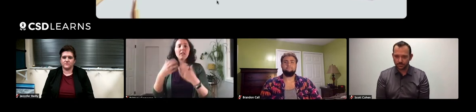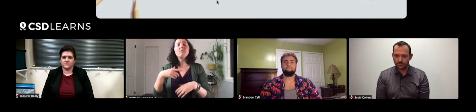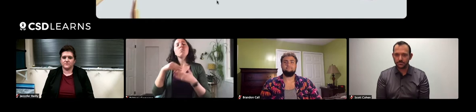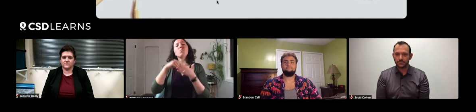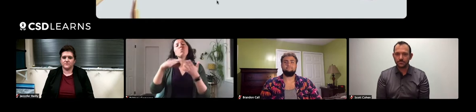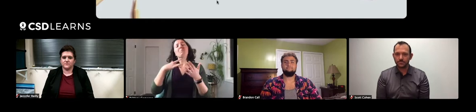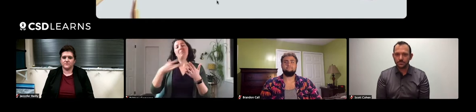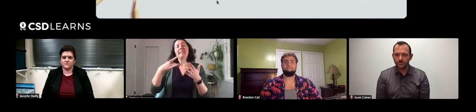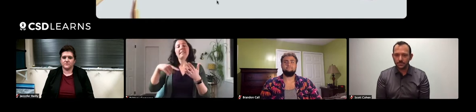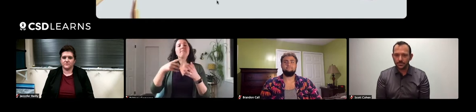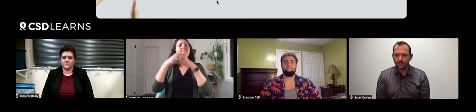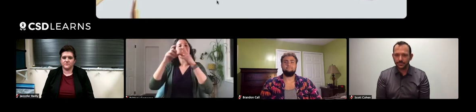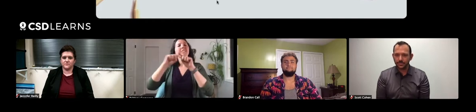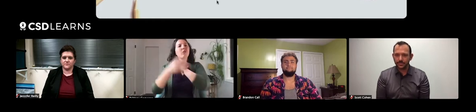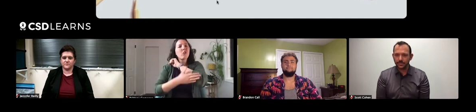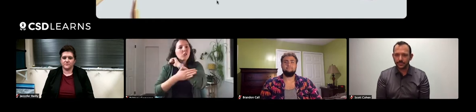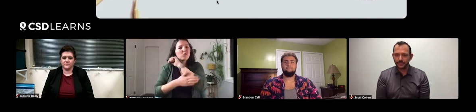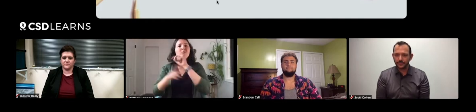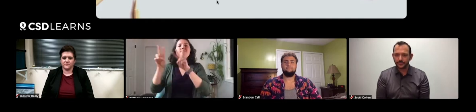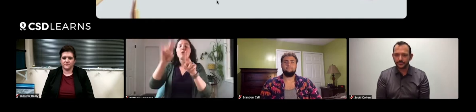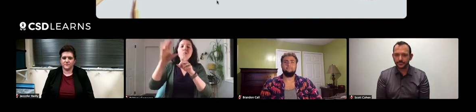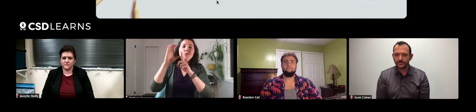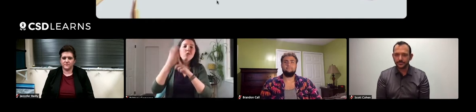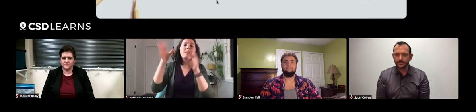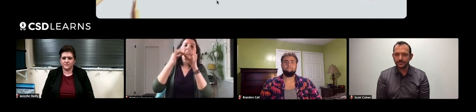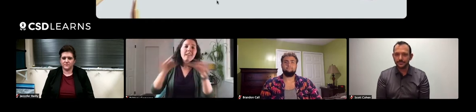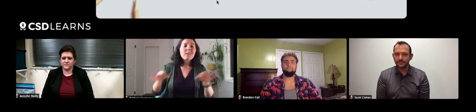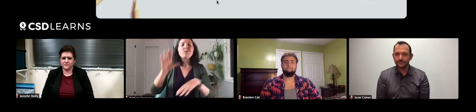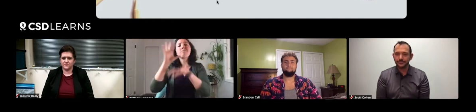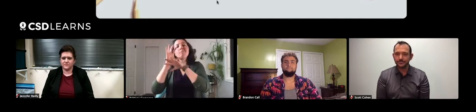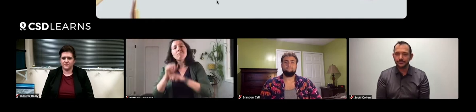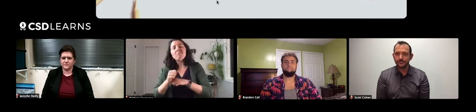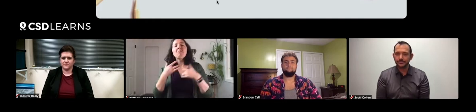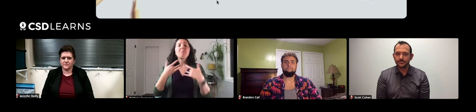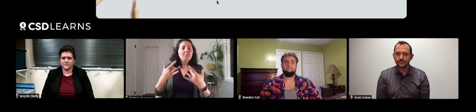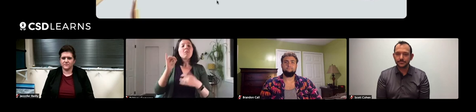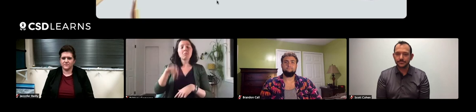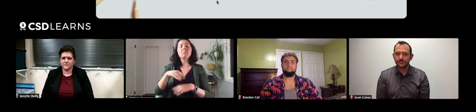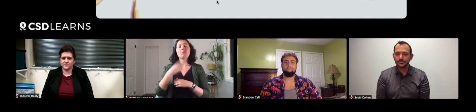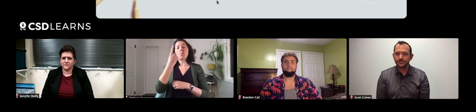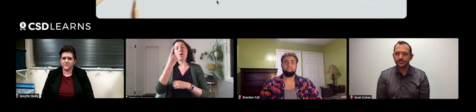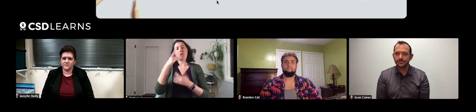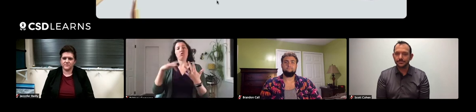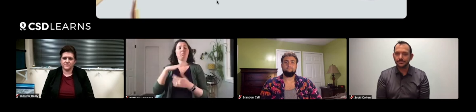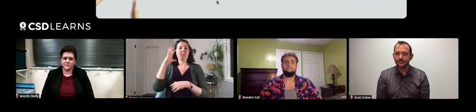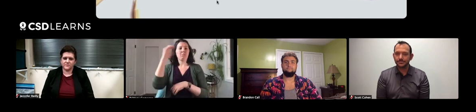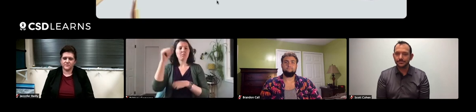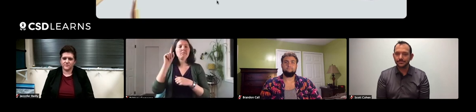And in this class, students would go to different countries and learn the language and customs of that particular country.